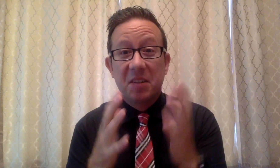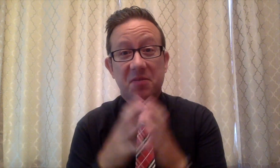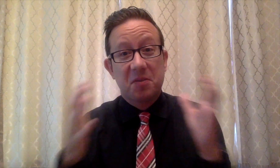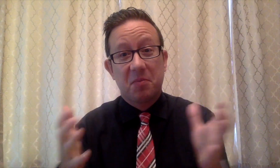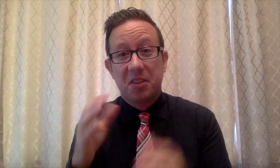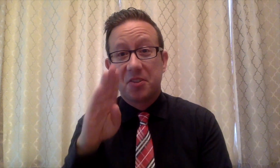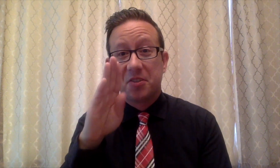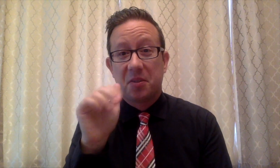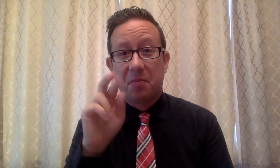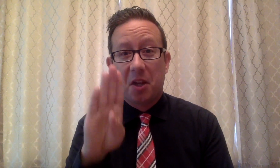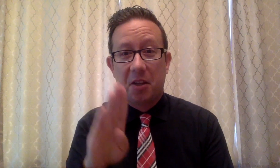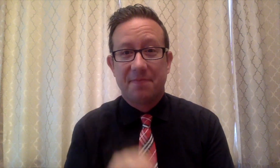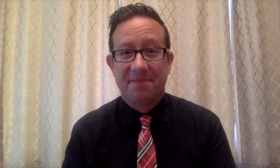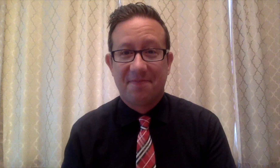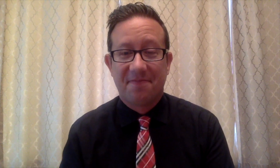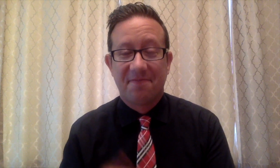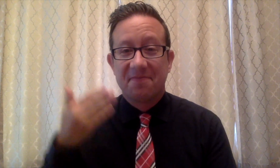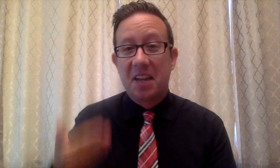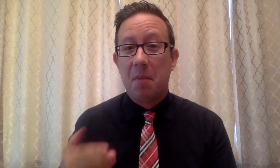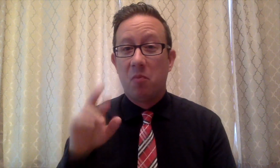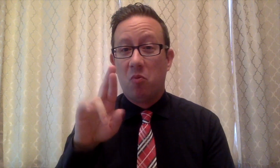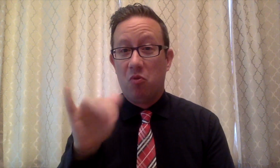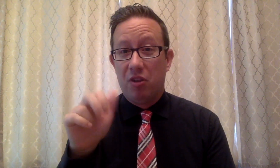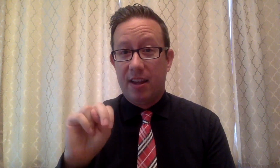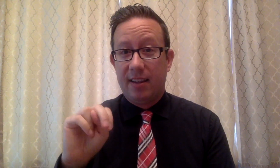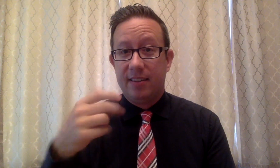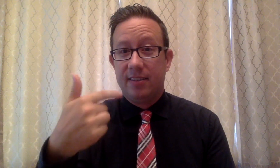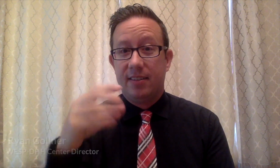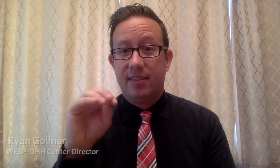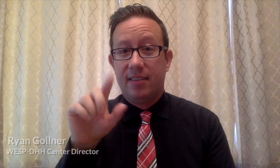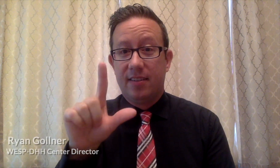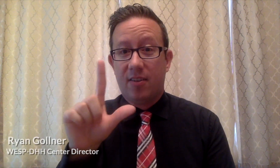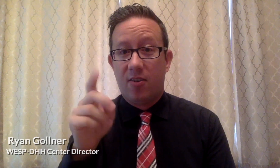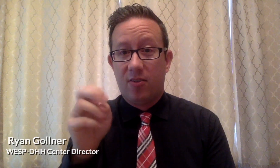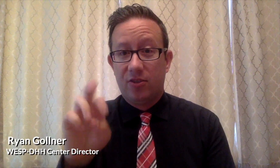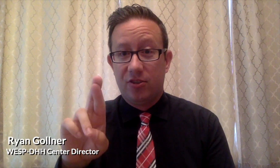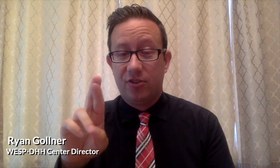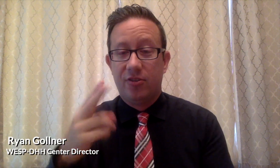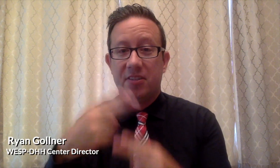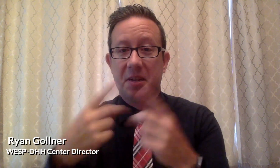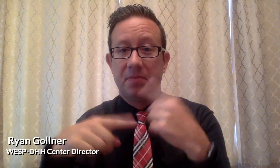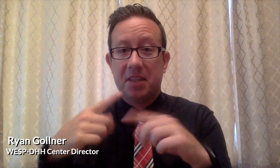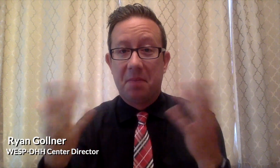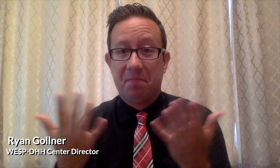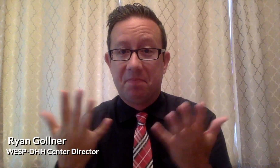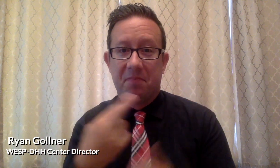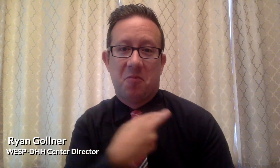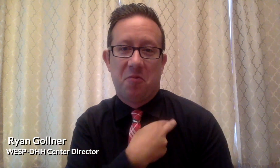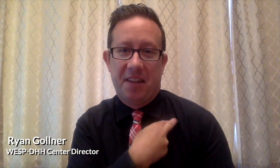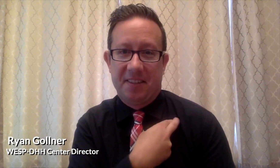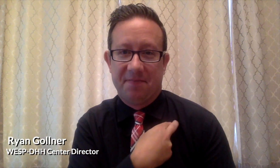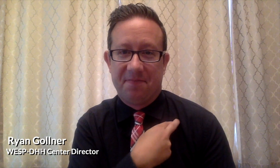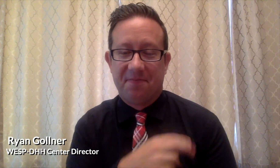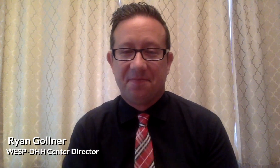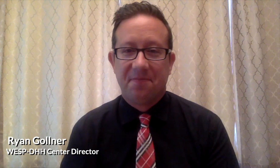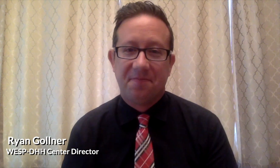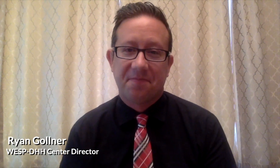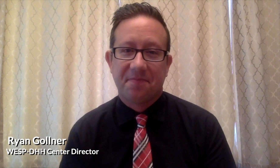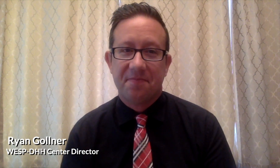Thank you so much, Barb. I'm Ryan Gollner (name sign “R” on the upper left chest area).